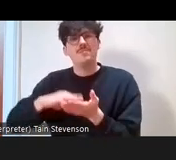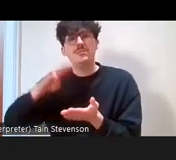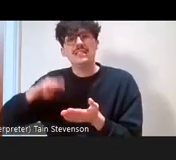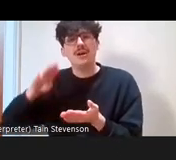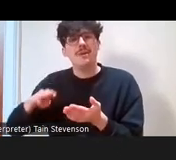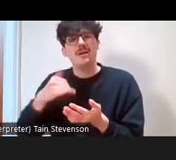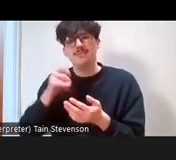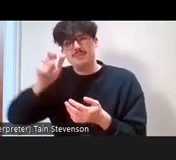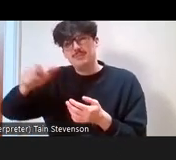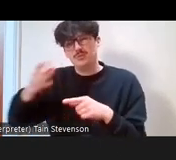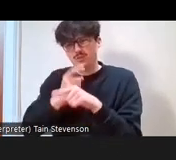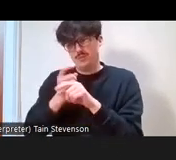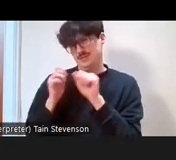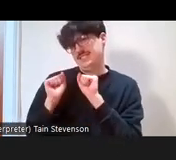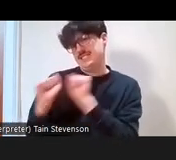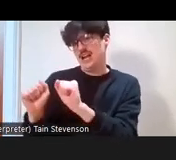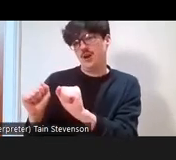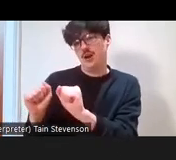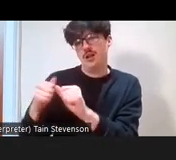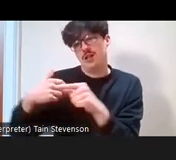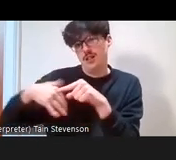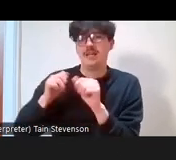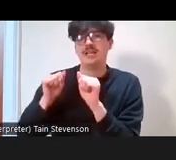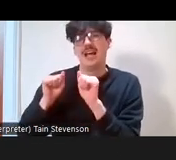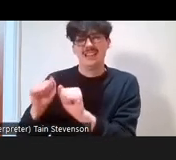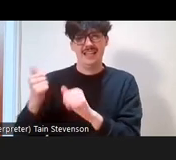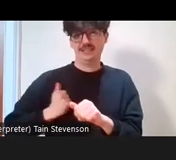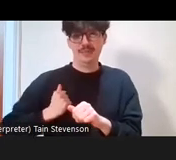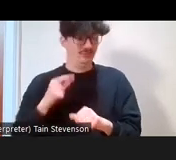experienced and just assume that you have the same thing and that can be very awkward.